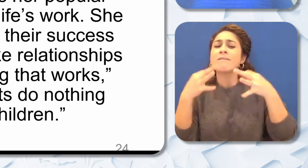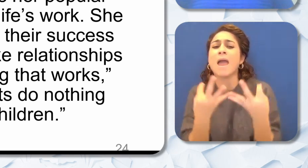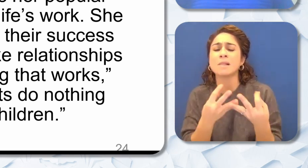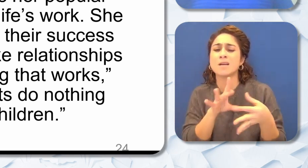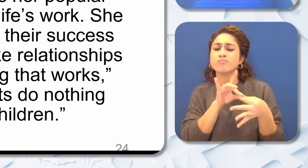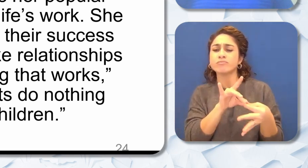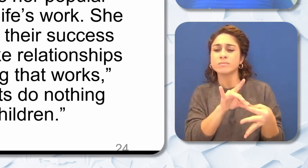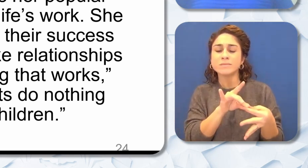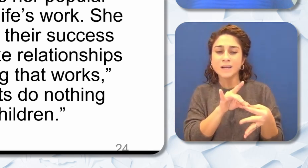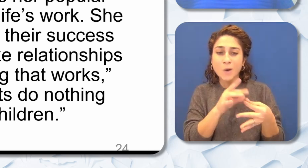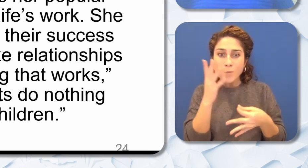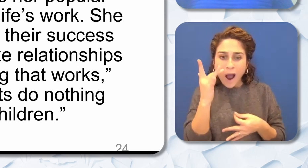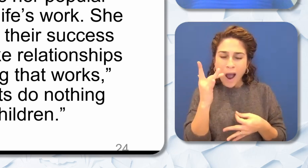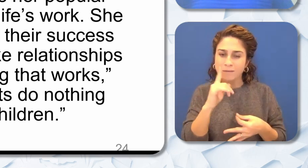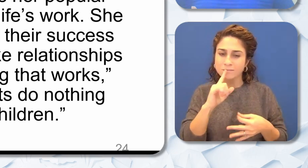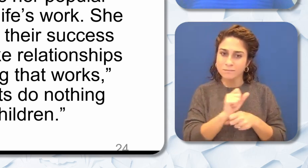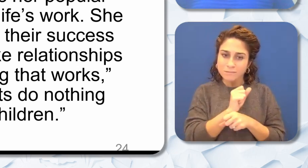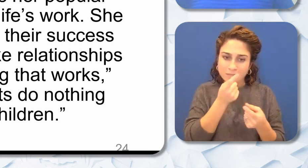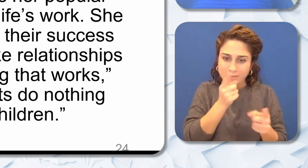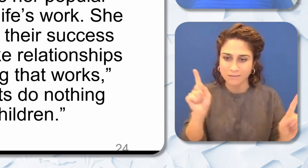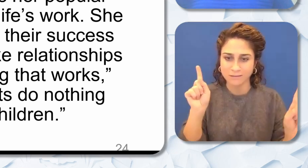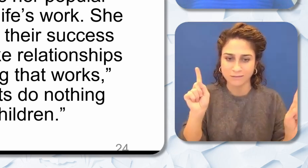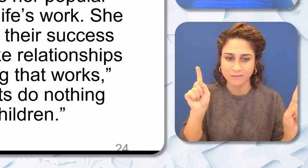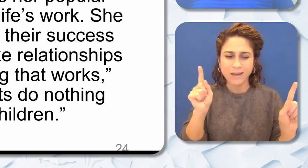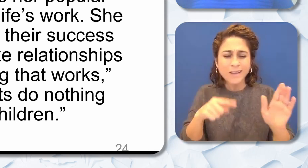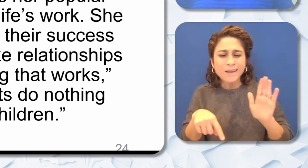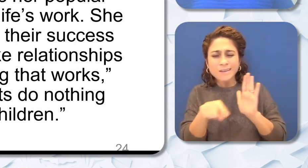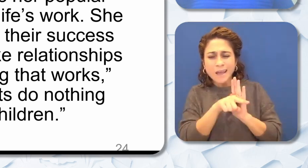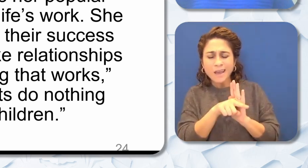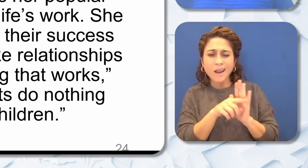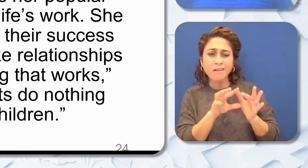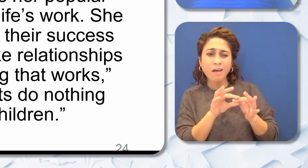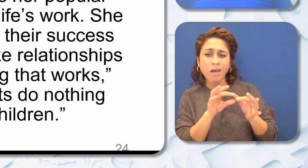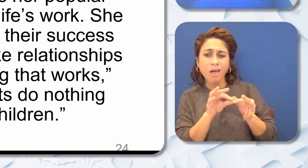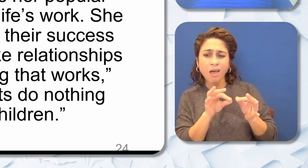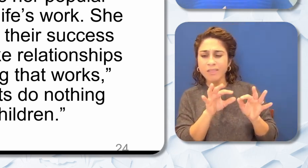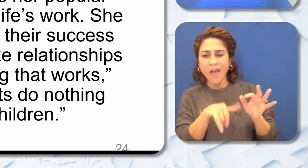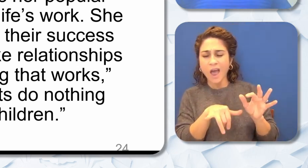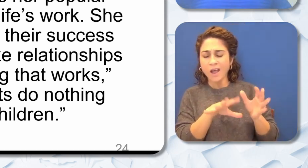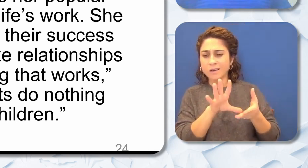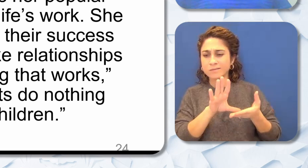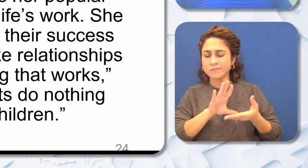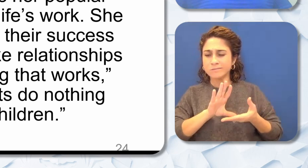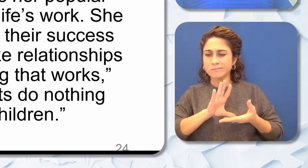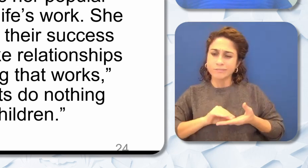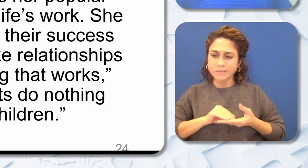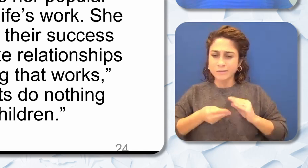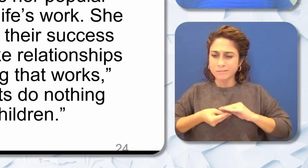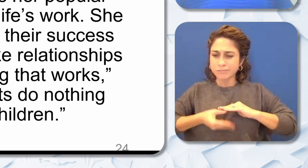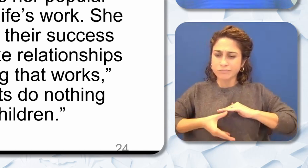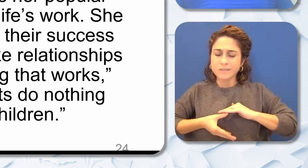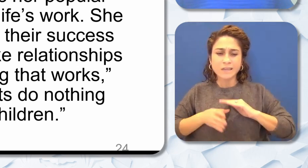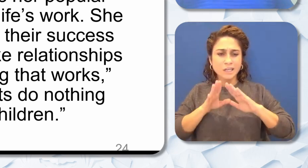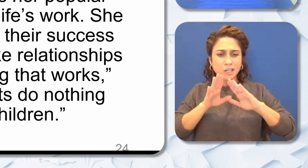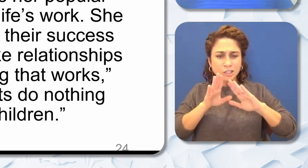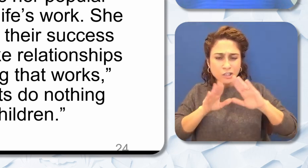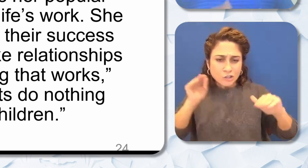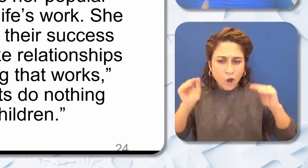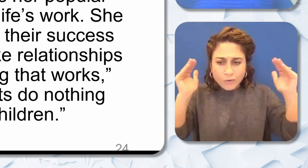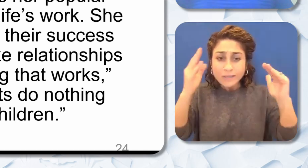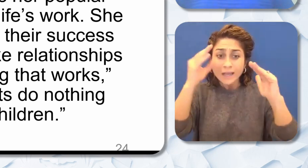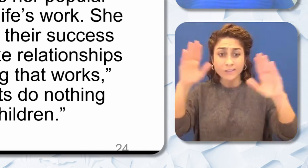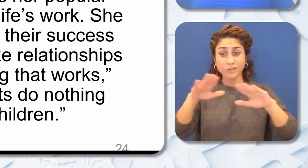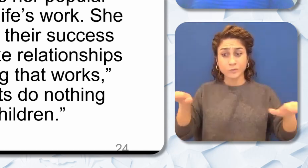that works” Henry said. Negative comments do nothing but destroy adults and children. Love.